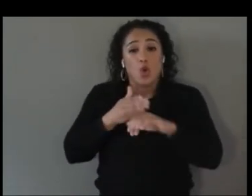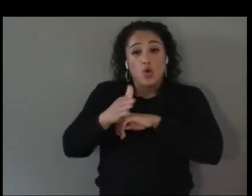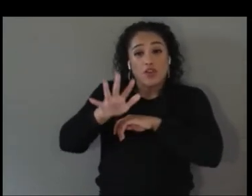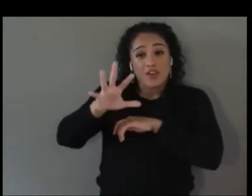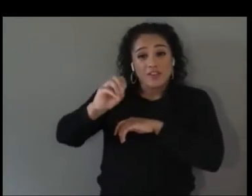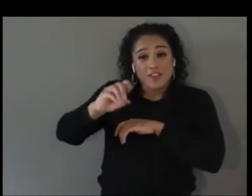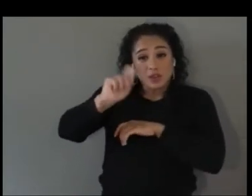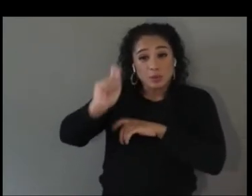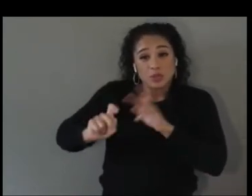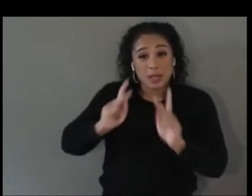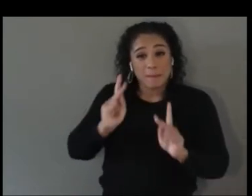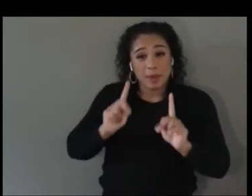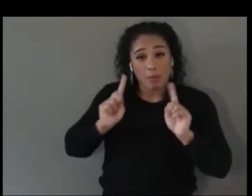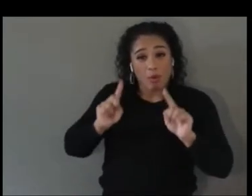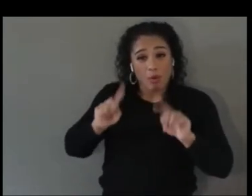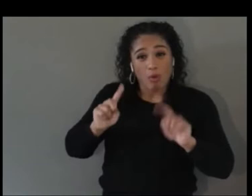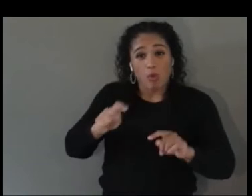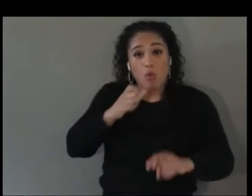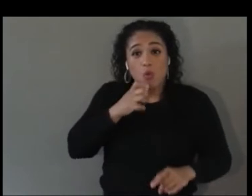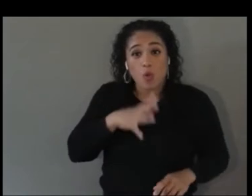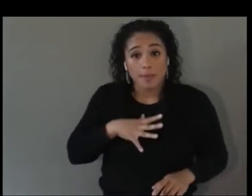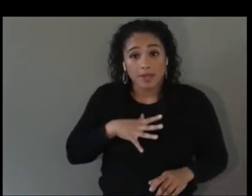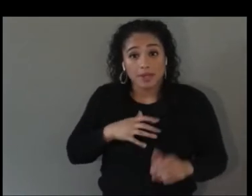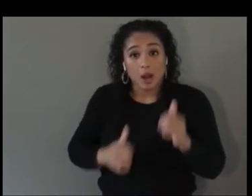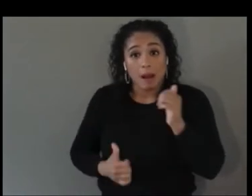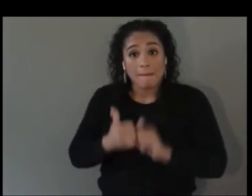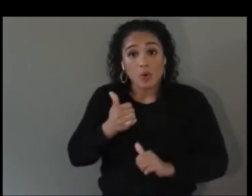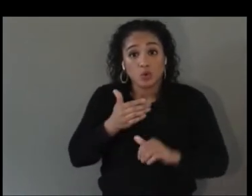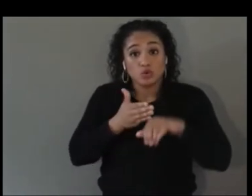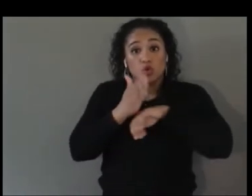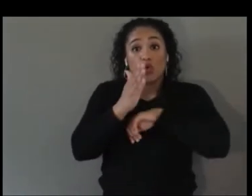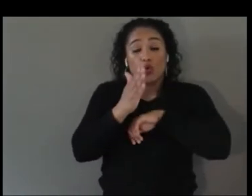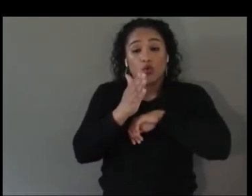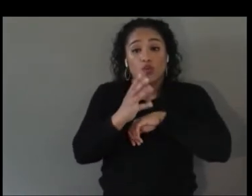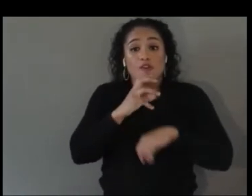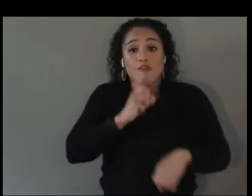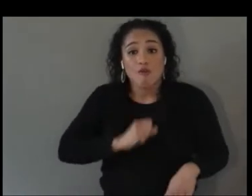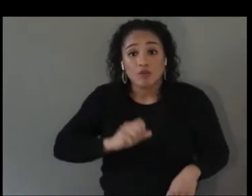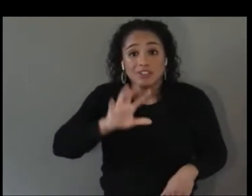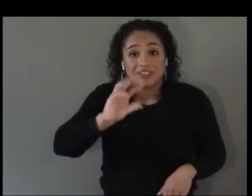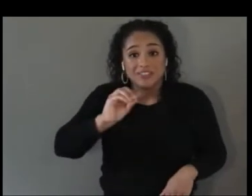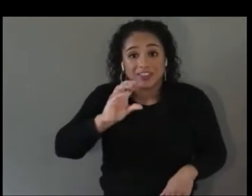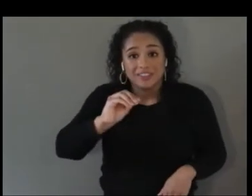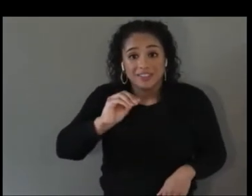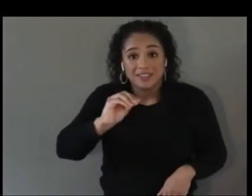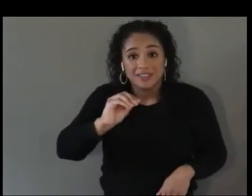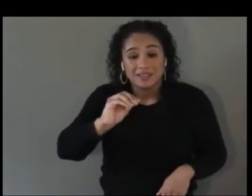and most of them were over 50, so a lot of them had ended their career and looking for a switch,